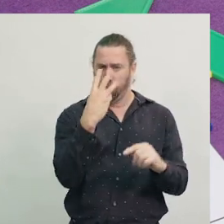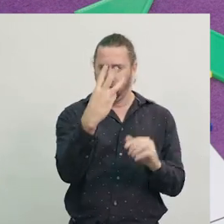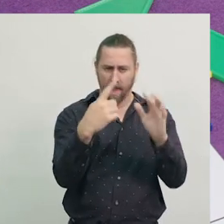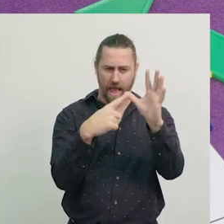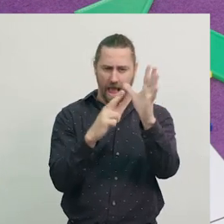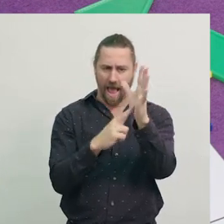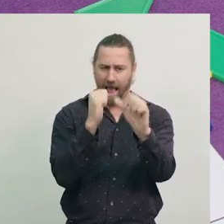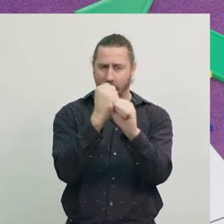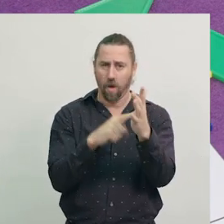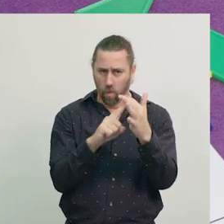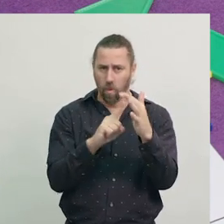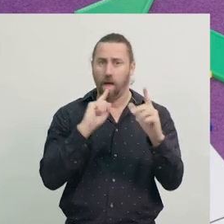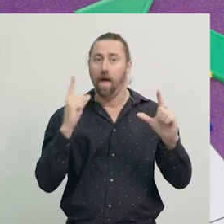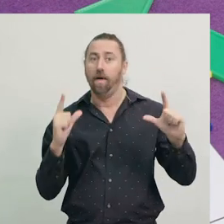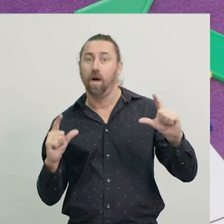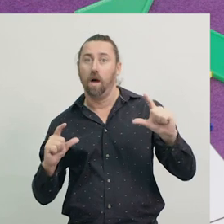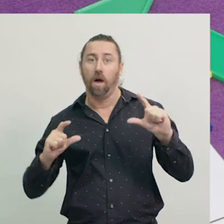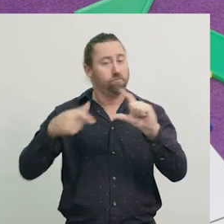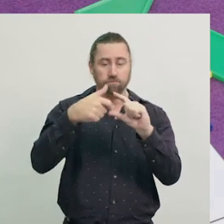But when we put the two triangles together to make a square,